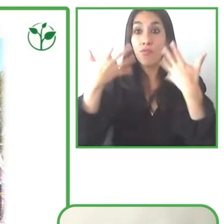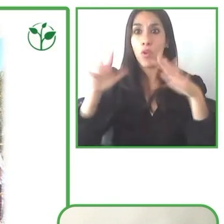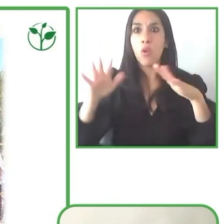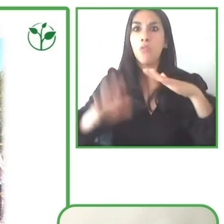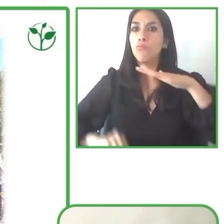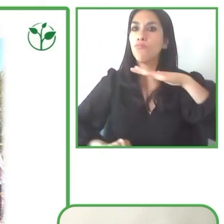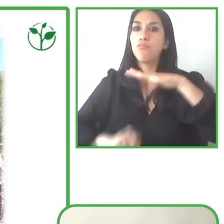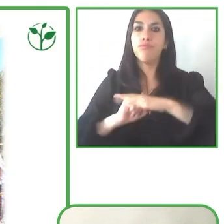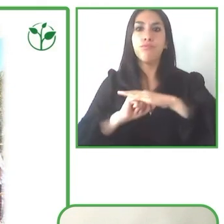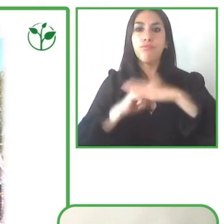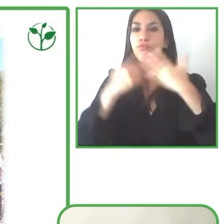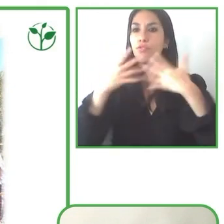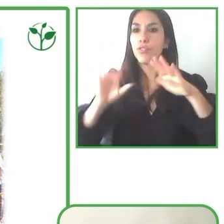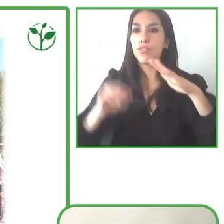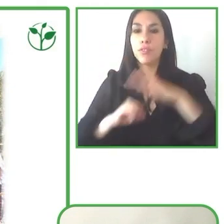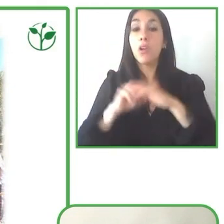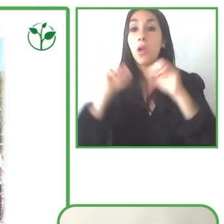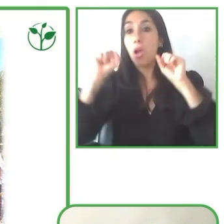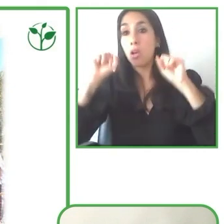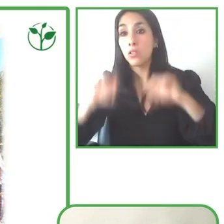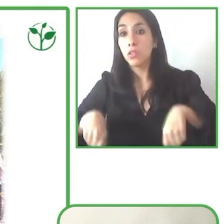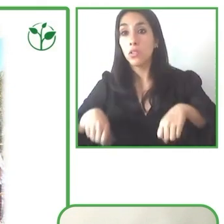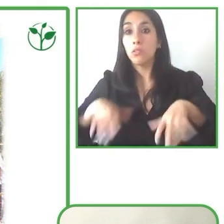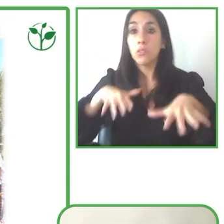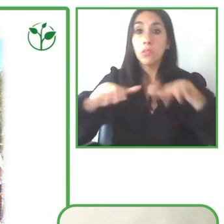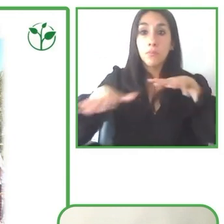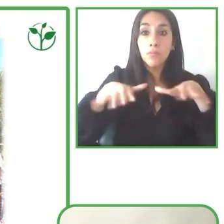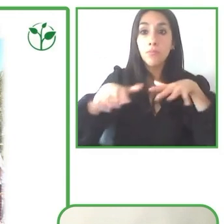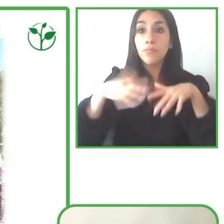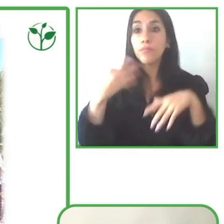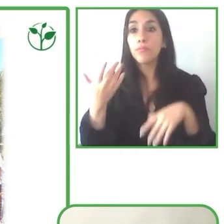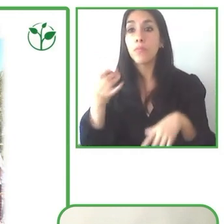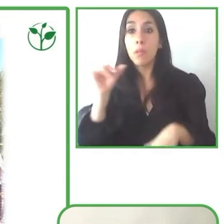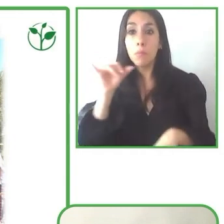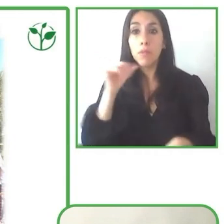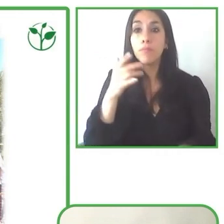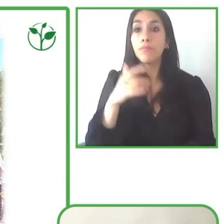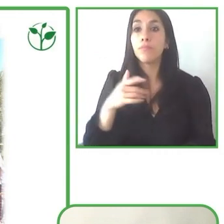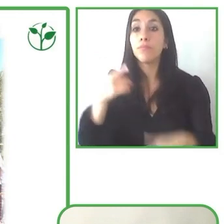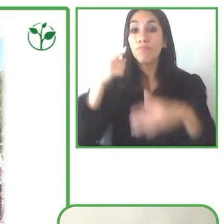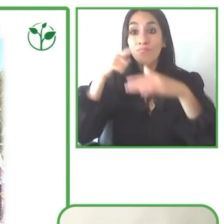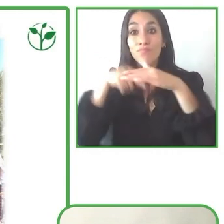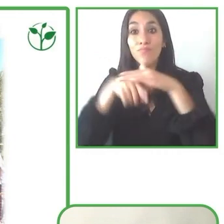We need to make sure that all of the experiences and excursions are also accessible.